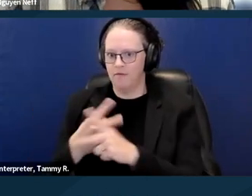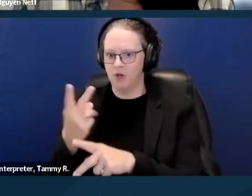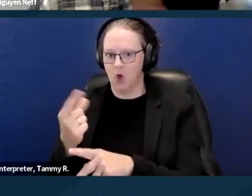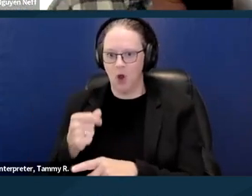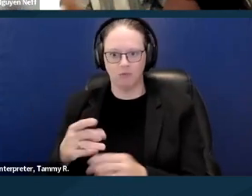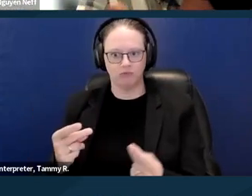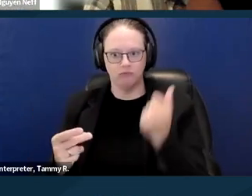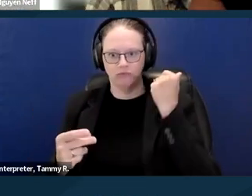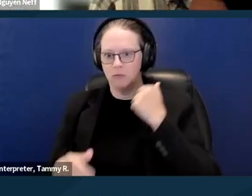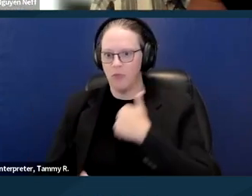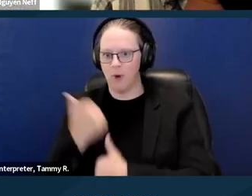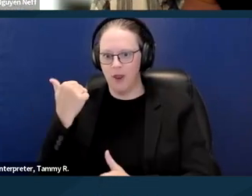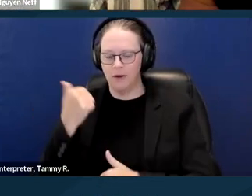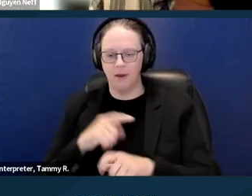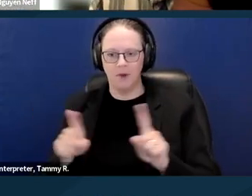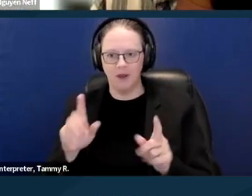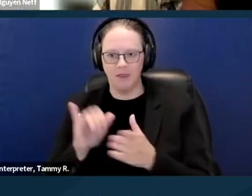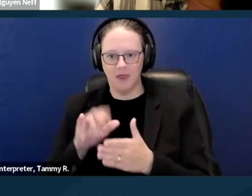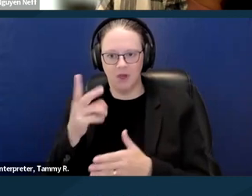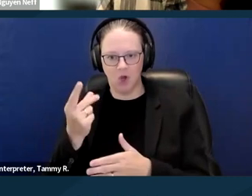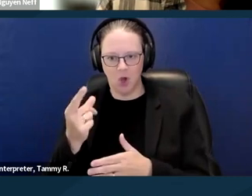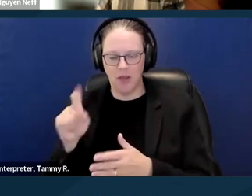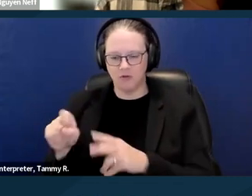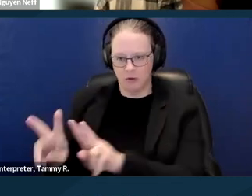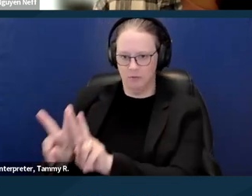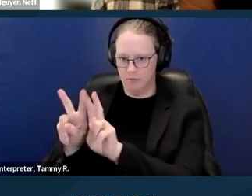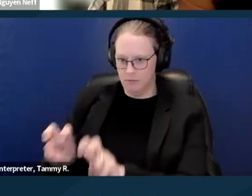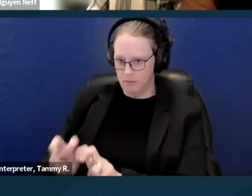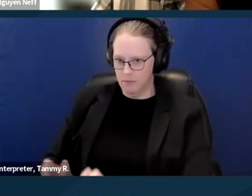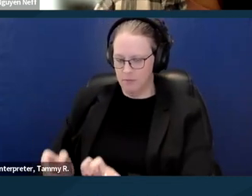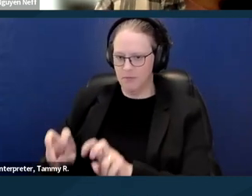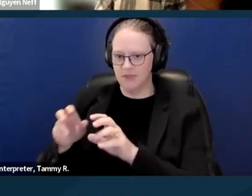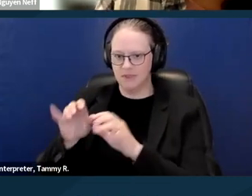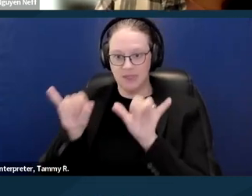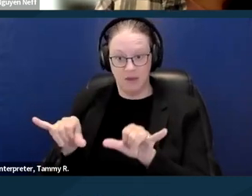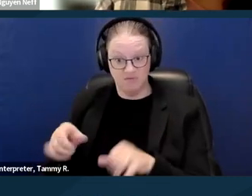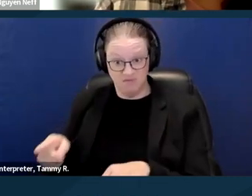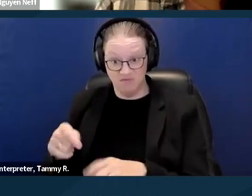But the dog has to go through this same analysis. Have they ever actually attacked anyone?